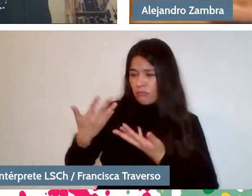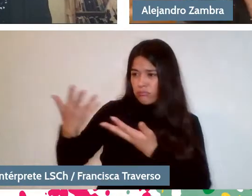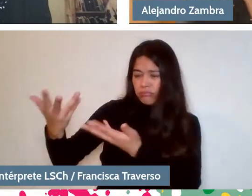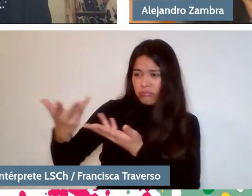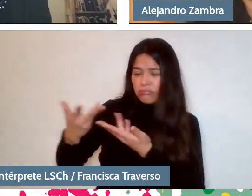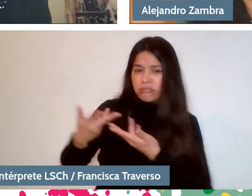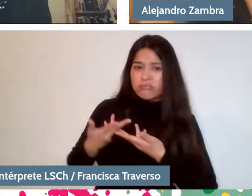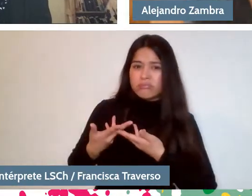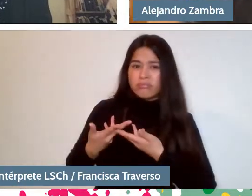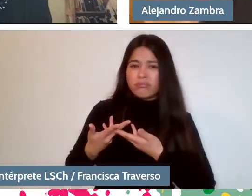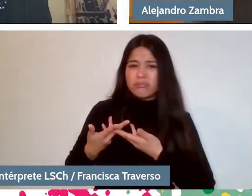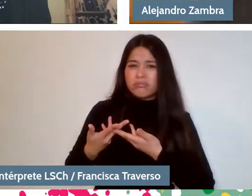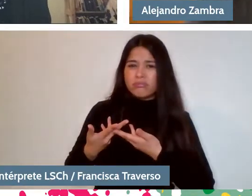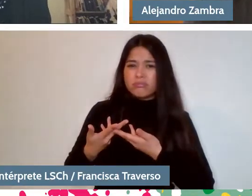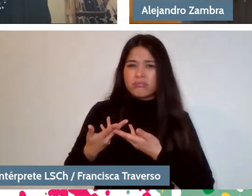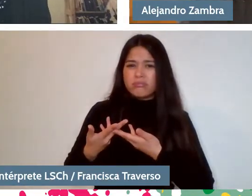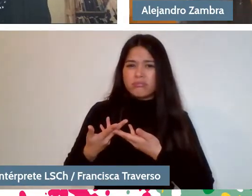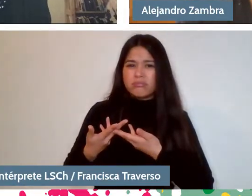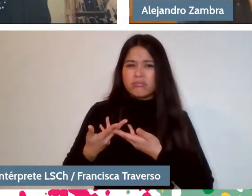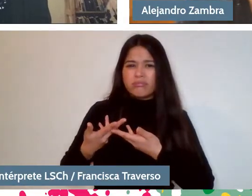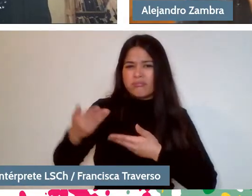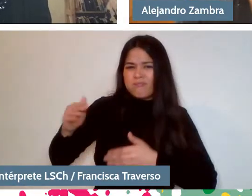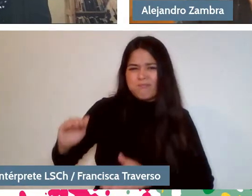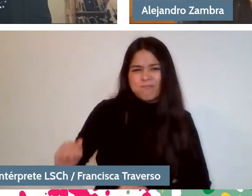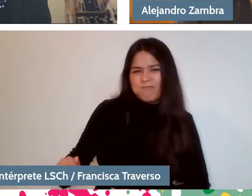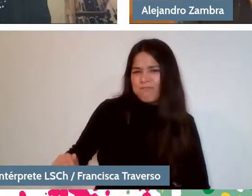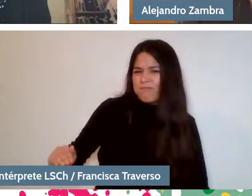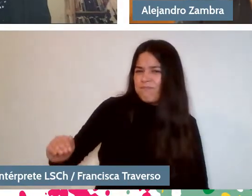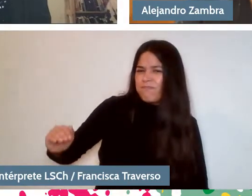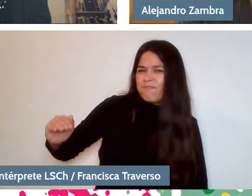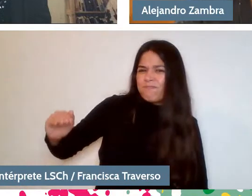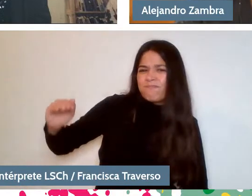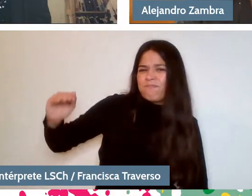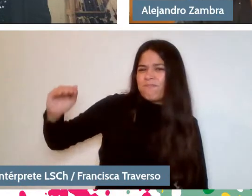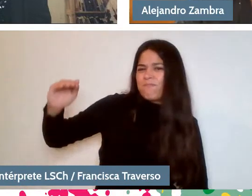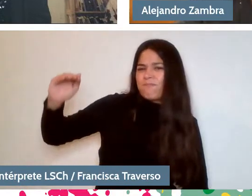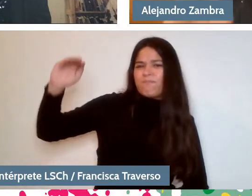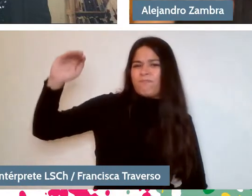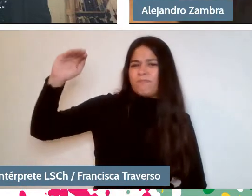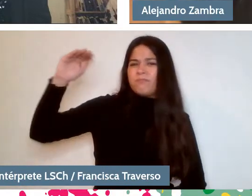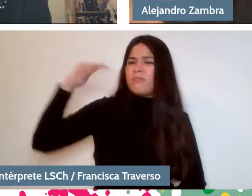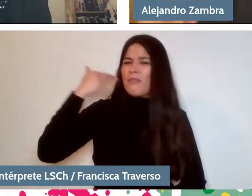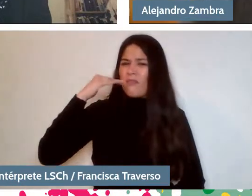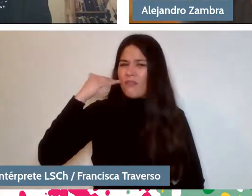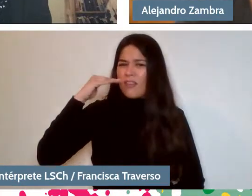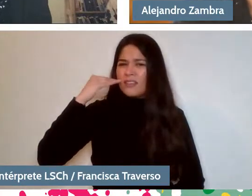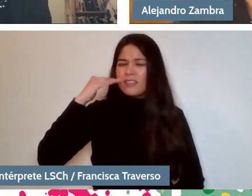crossed my entire childhood and linked me with literature